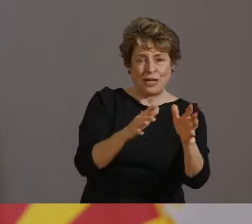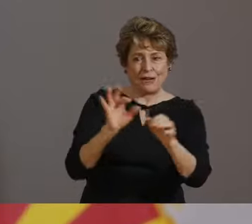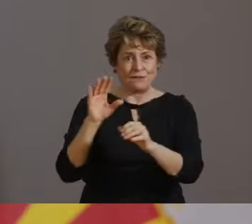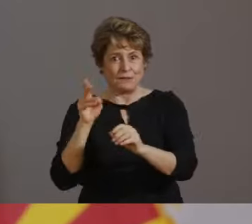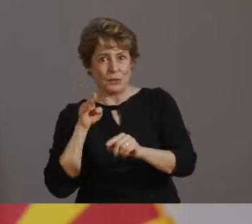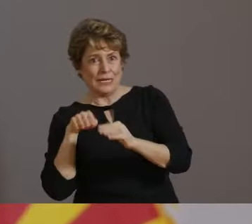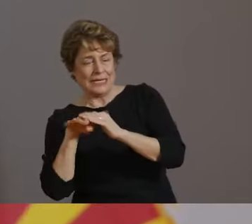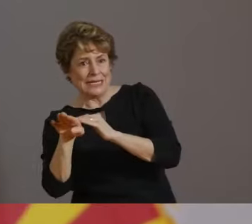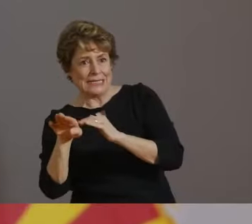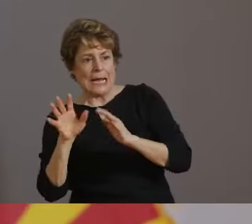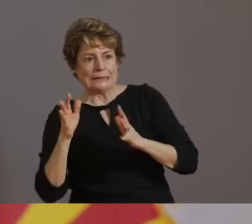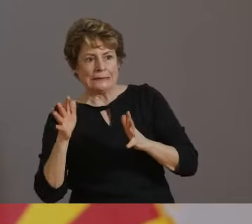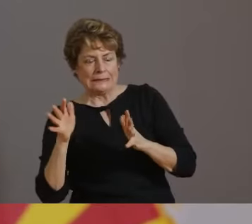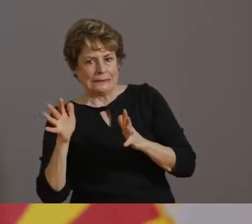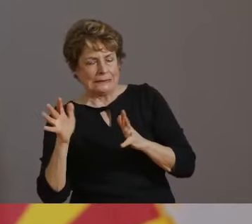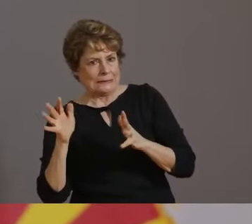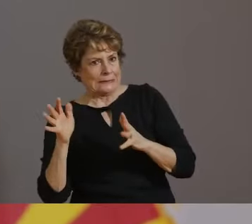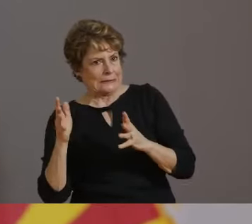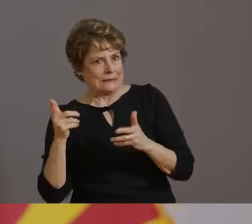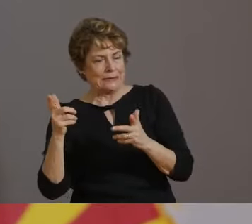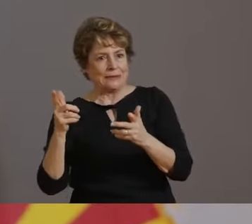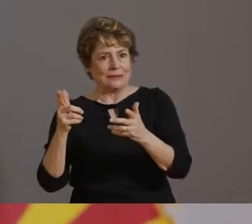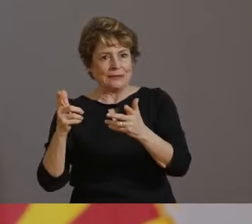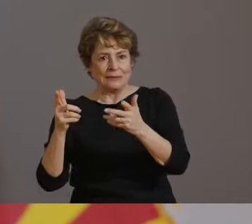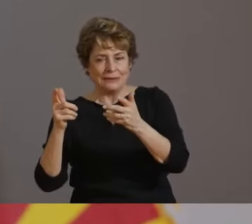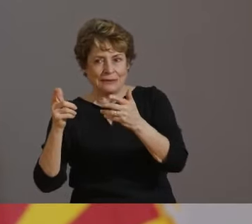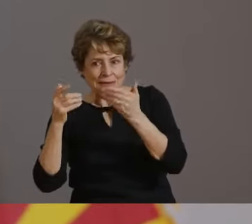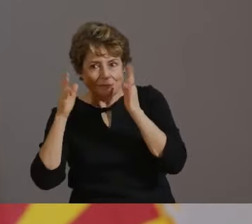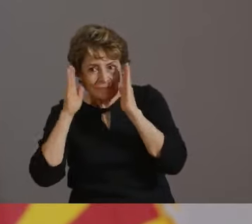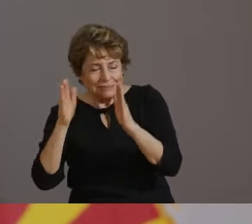A POTENTIAL THAT OUR HEALTHCARE SYSTEM COULD BECOME OVERWHELMED.